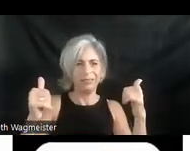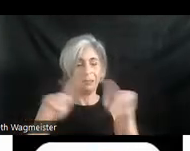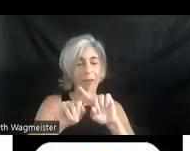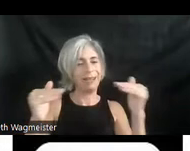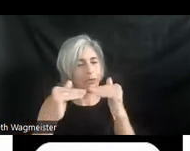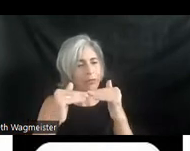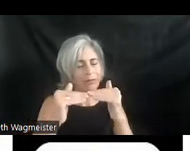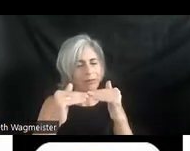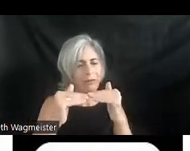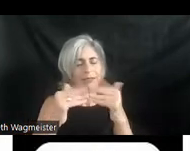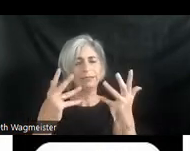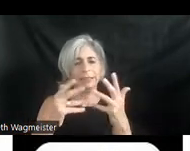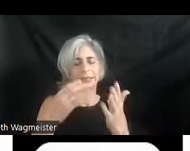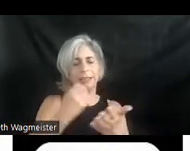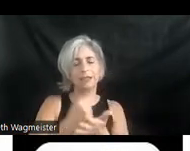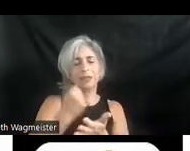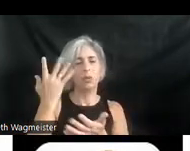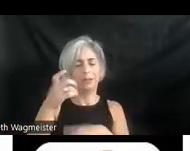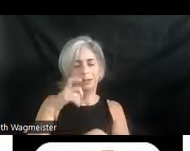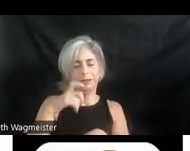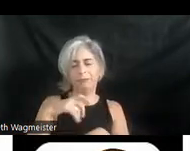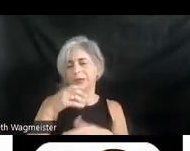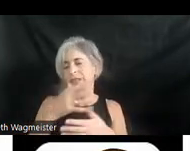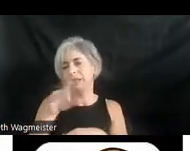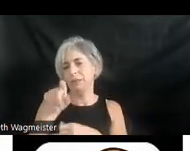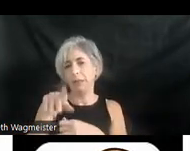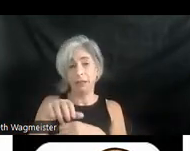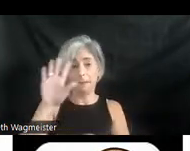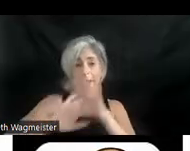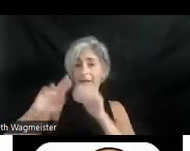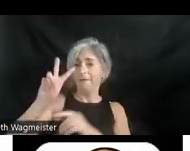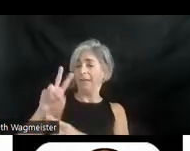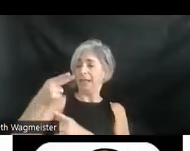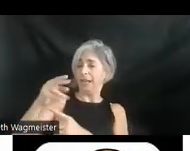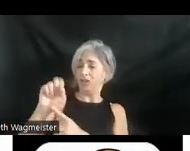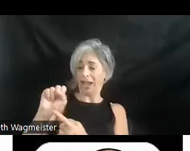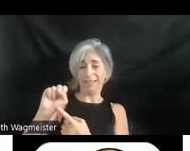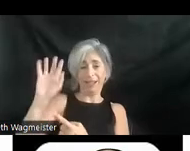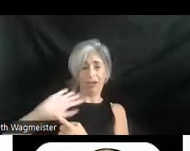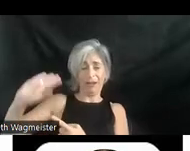videos, it's a waste of space. Back in the days of VHS part of the reason